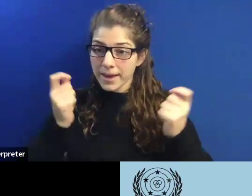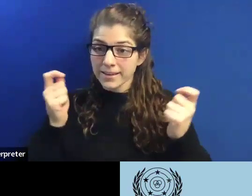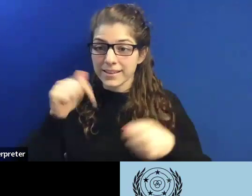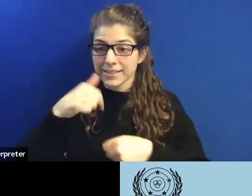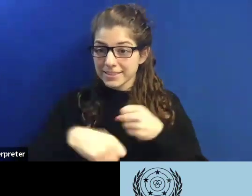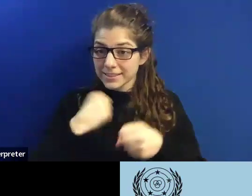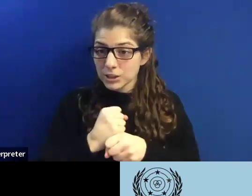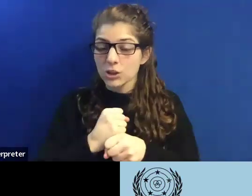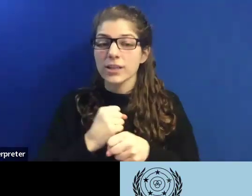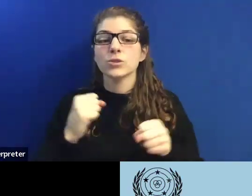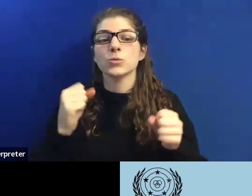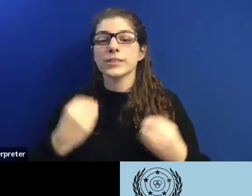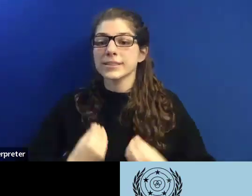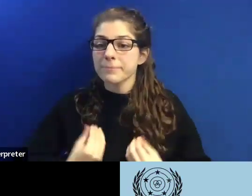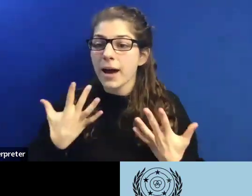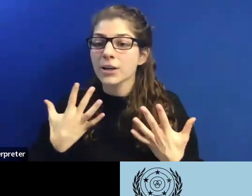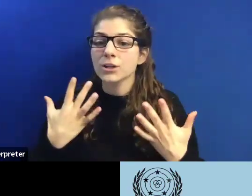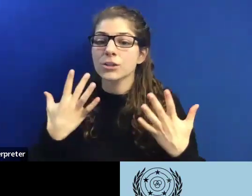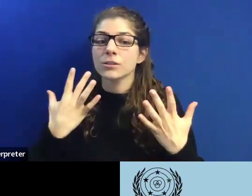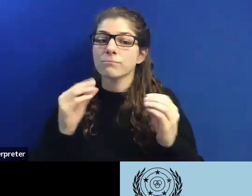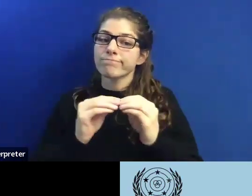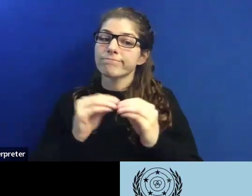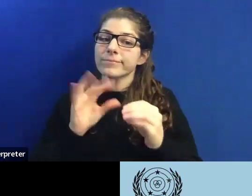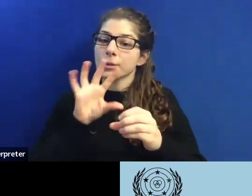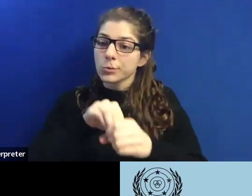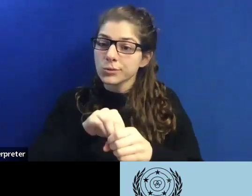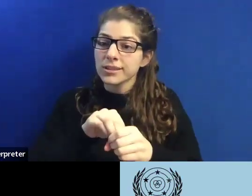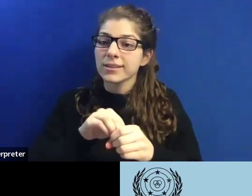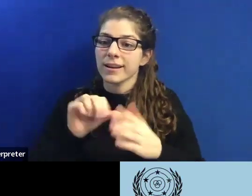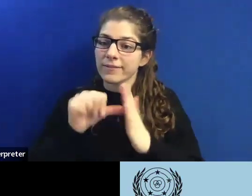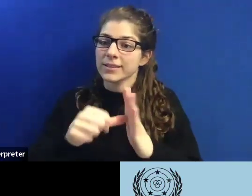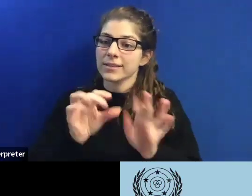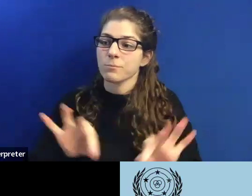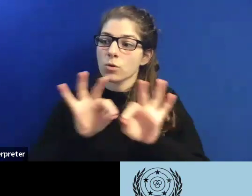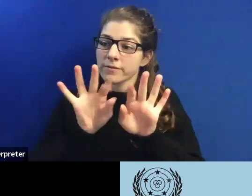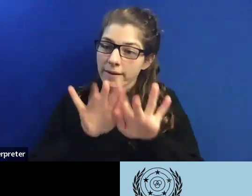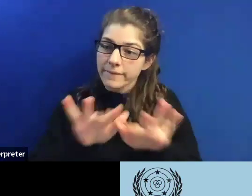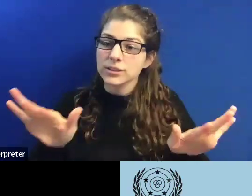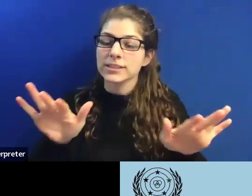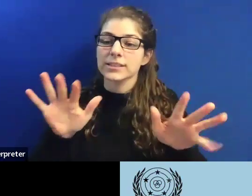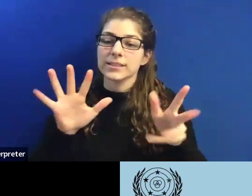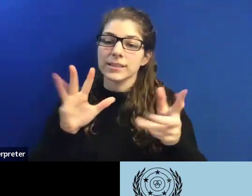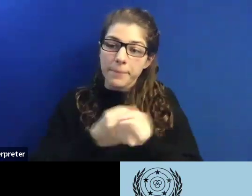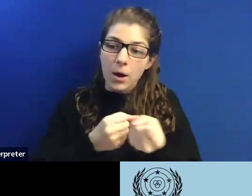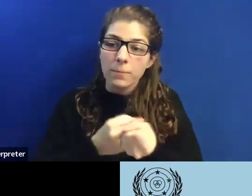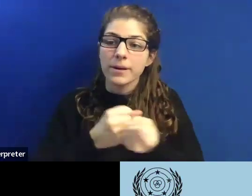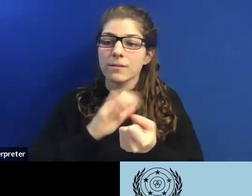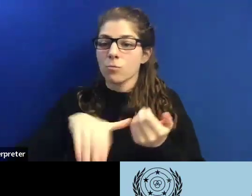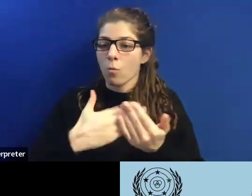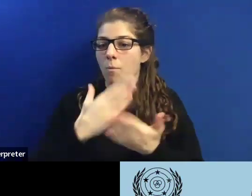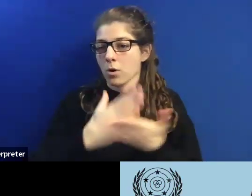In their campaign this year, it is to inspire inclusion and emphasize the importance of diversity and empowerment in all aspects of society.